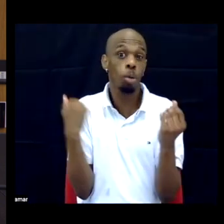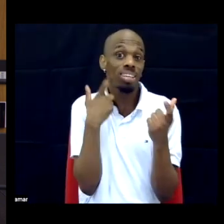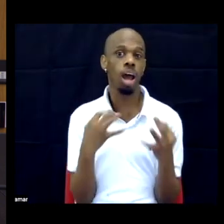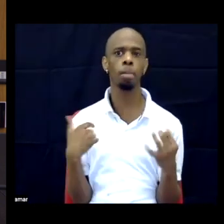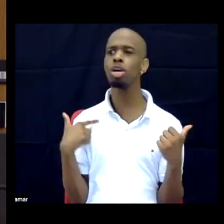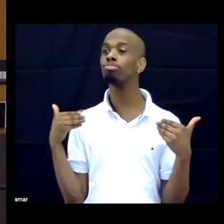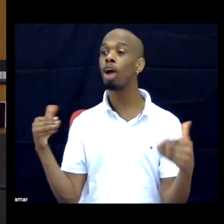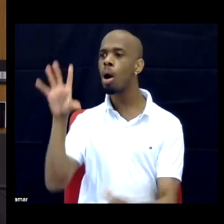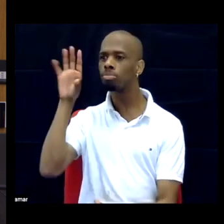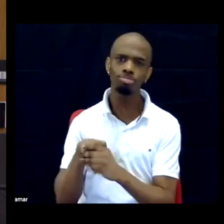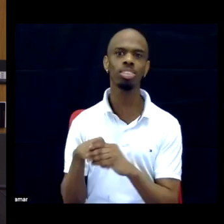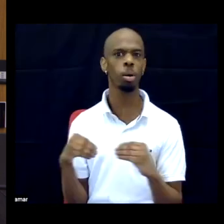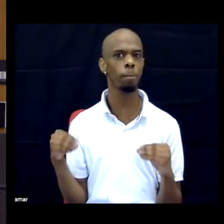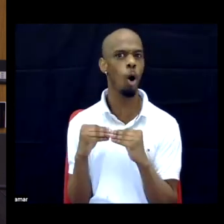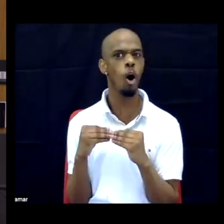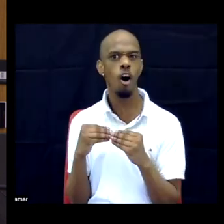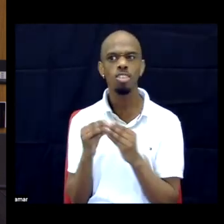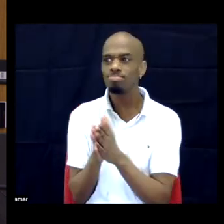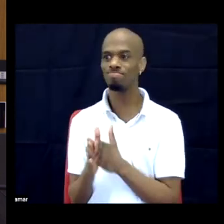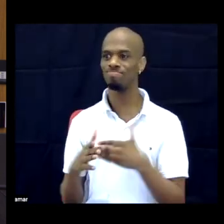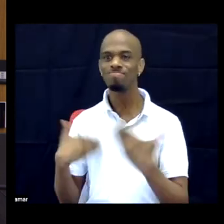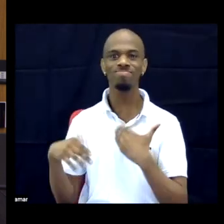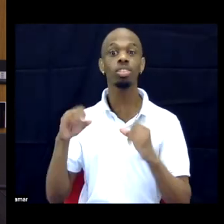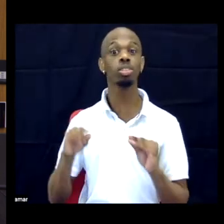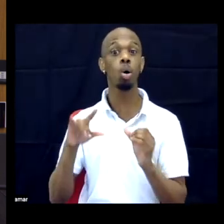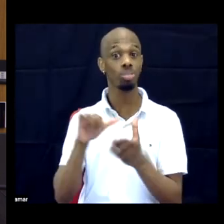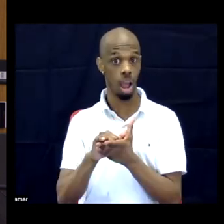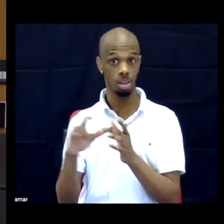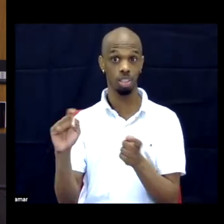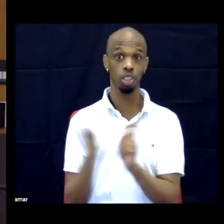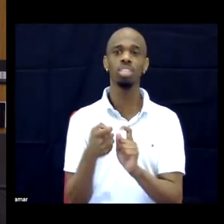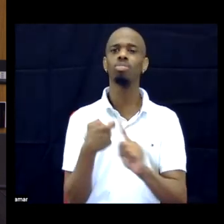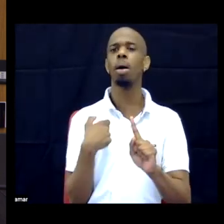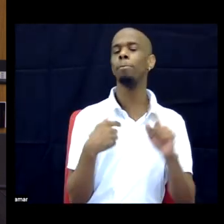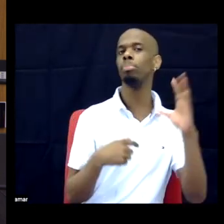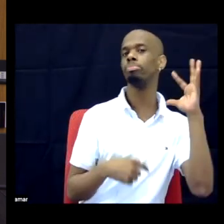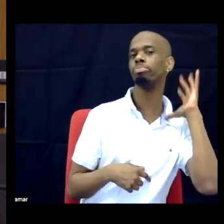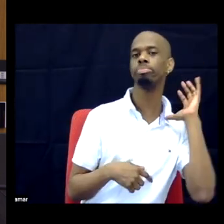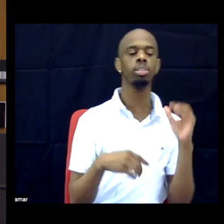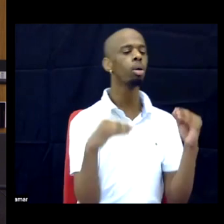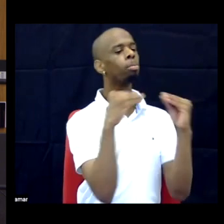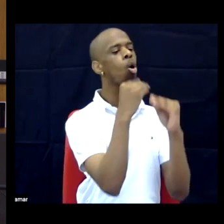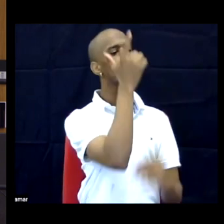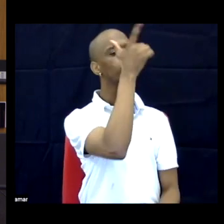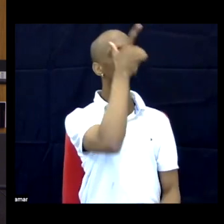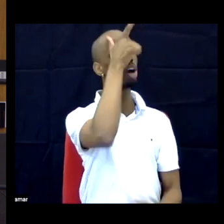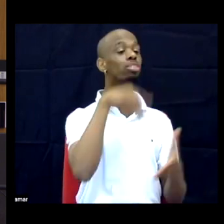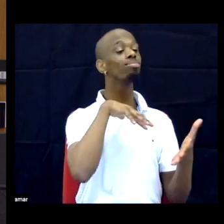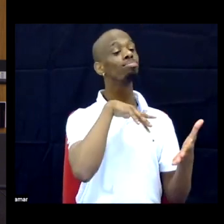So that, for me, changed, changed it from what was more of, like, an intellectual research,